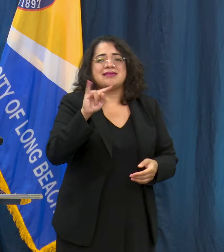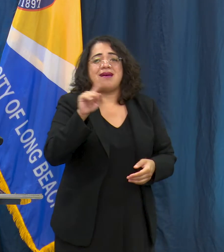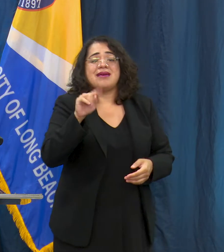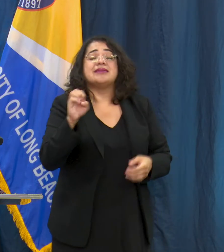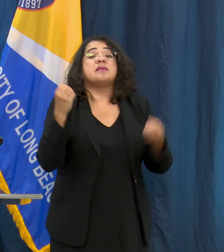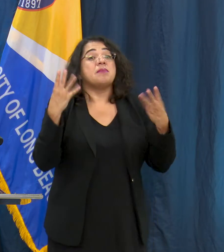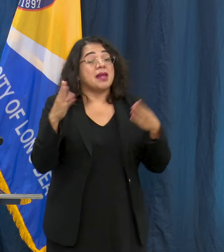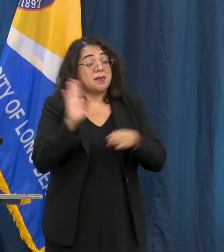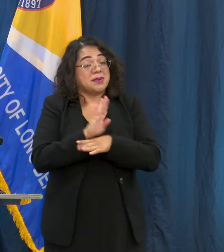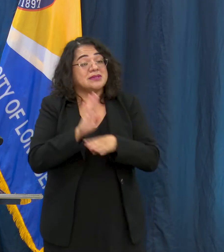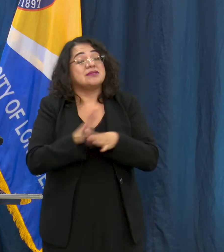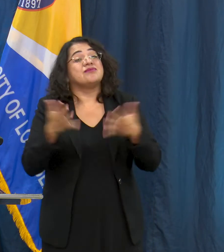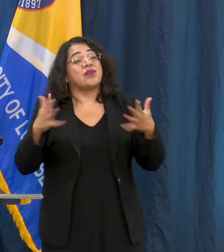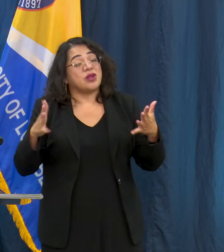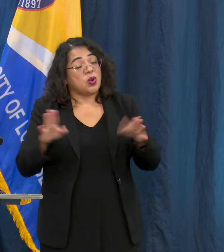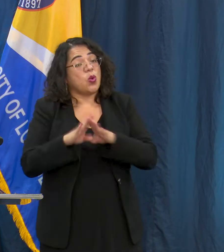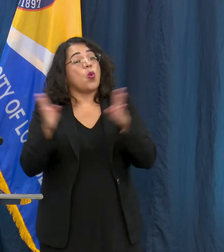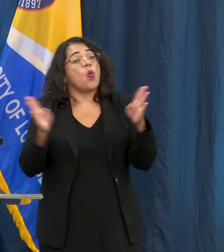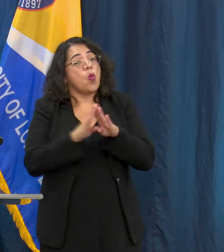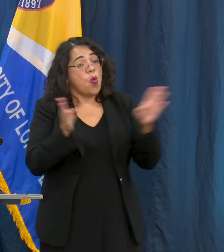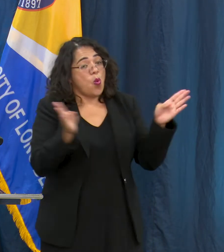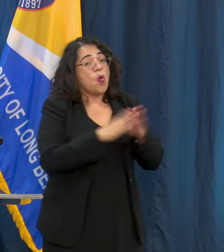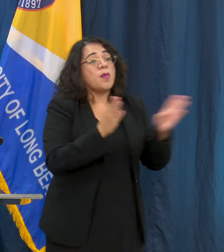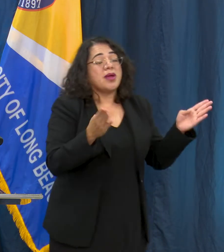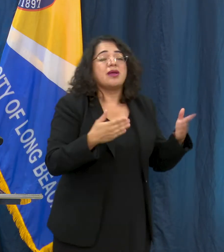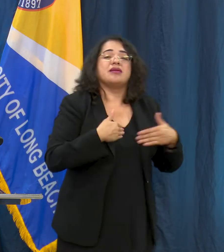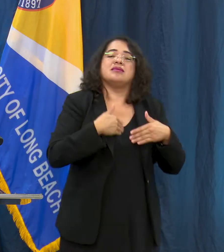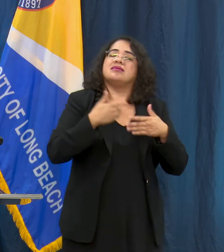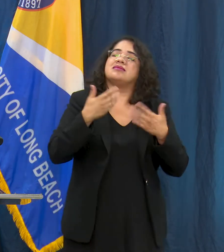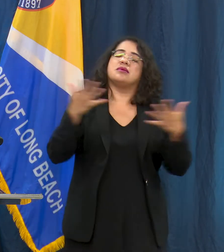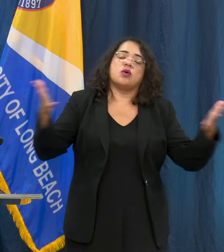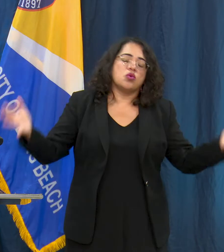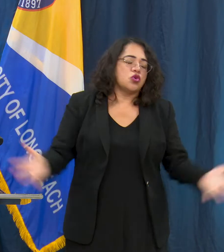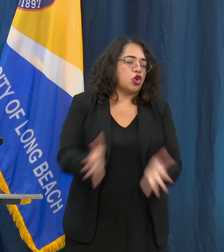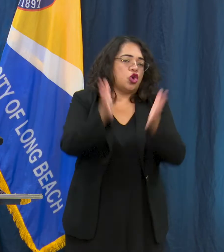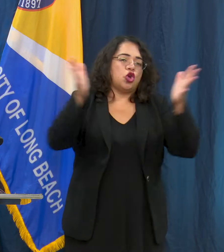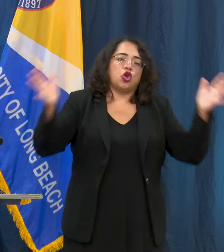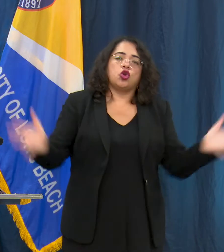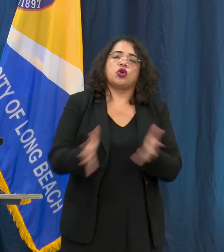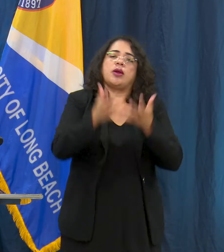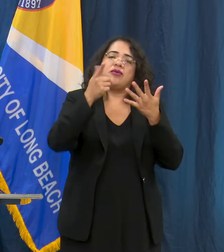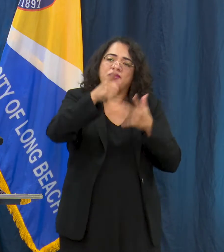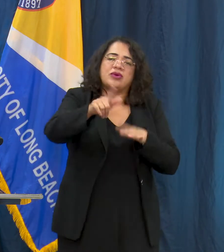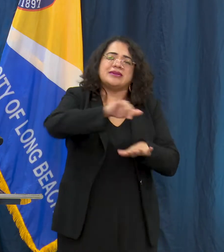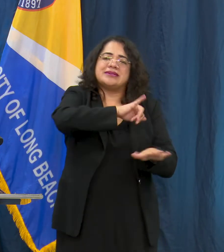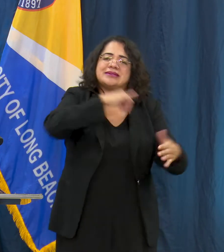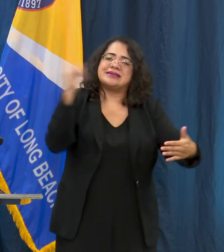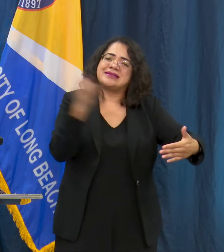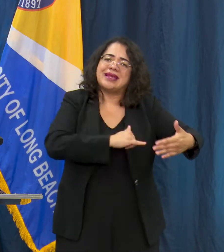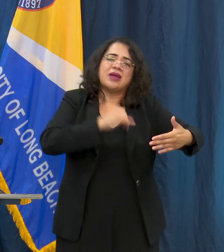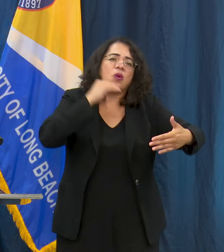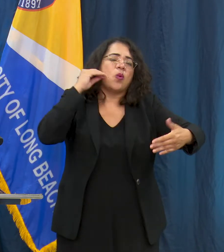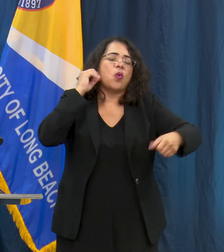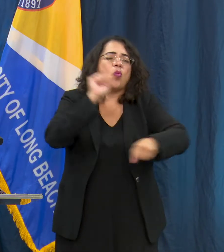reopened in most sectors it's still advisable for employees to work from home when possible to reduce the risk of COVID-19 and I also want to remind